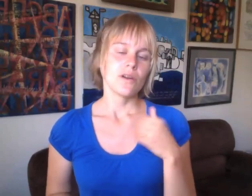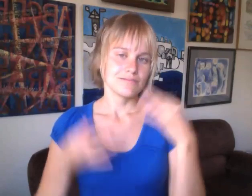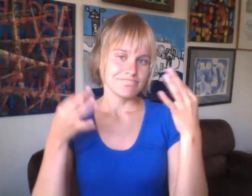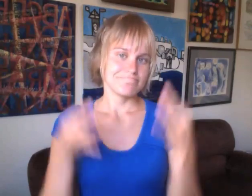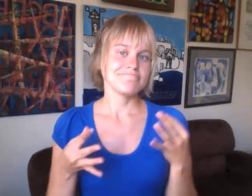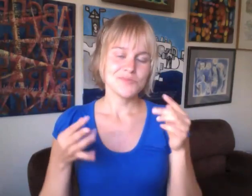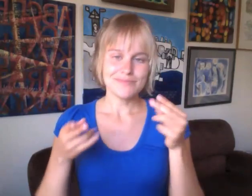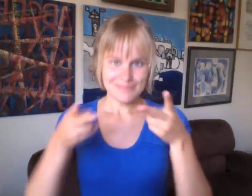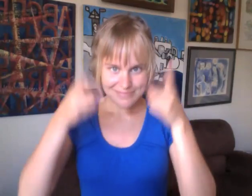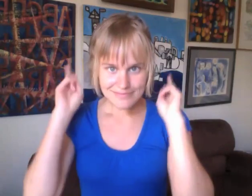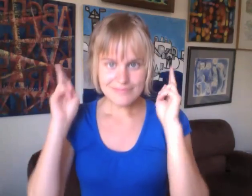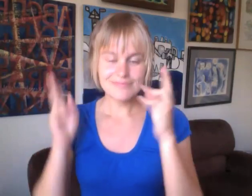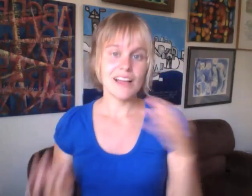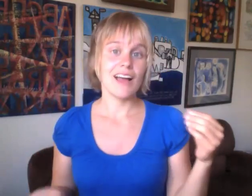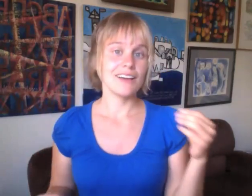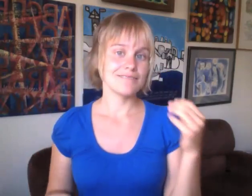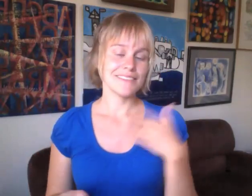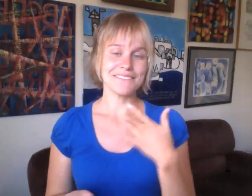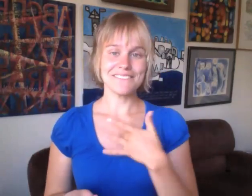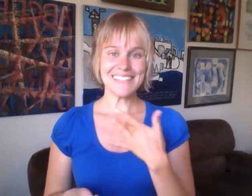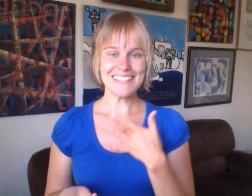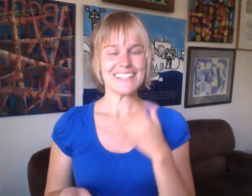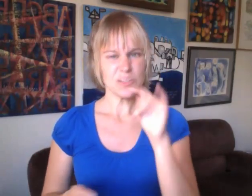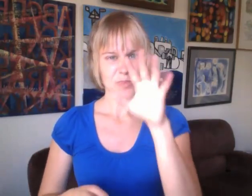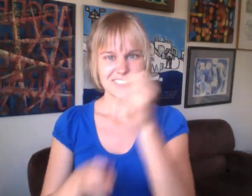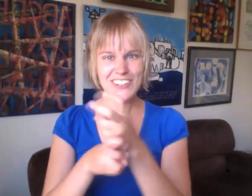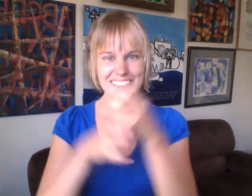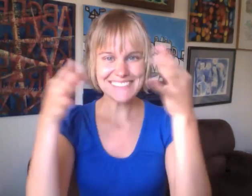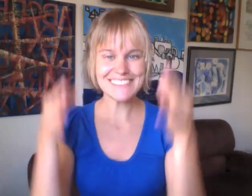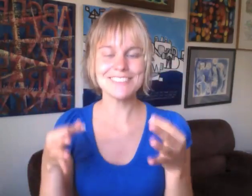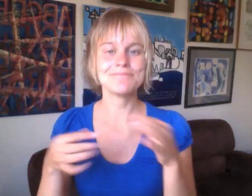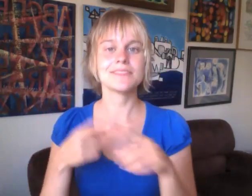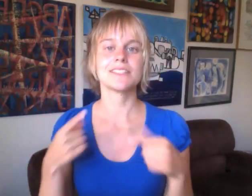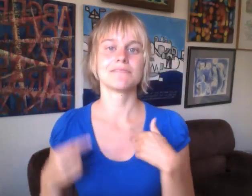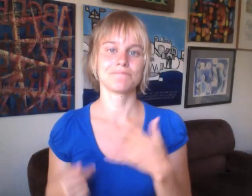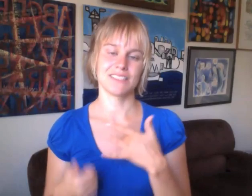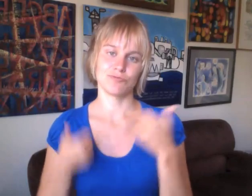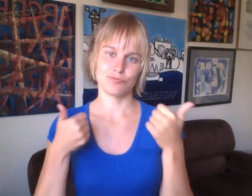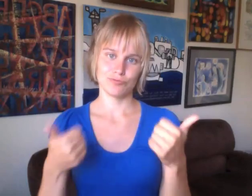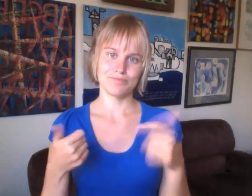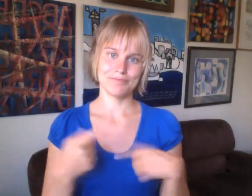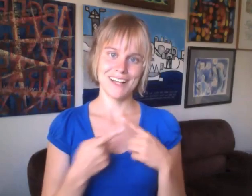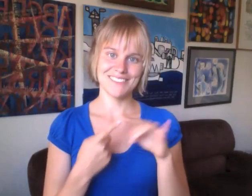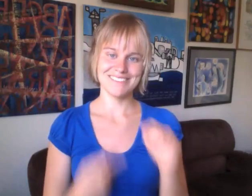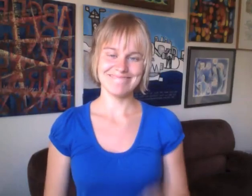So, I decided to cut off my hair. I felt... Yeah, it was a hard decision but I feel good about it.